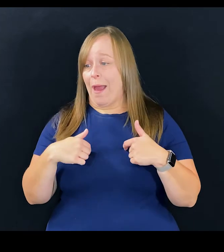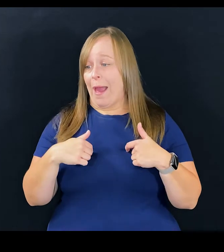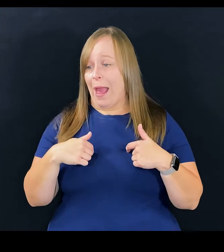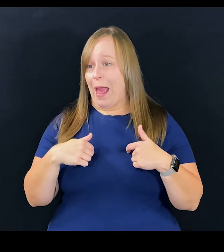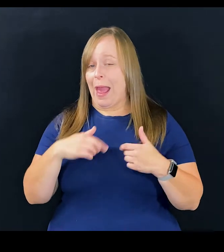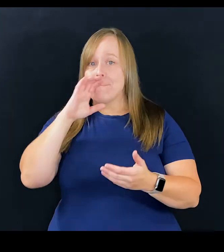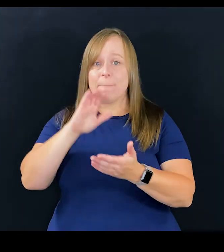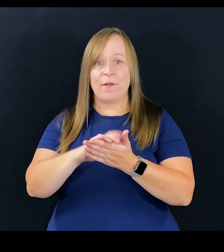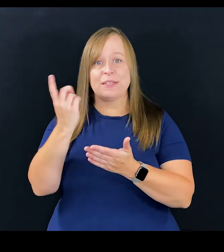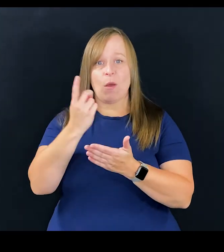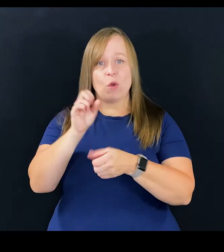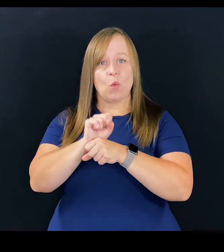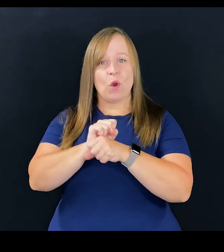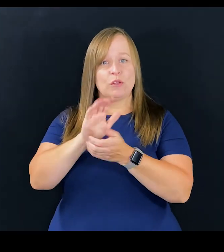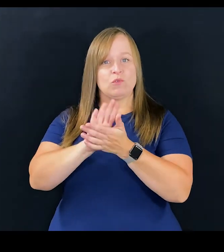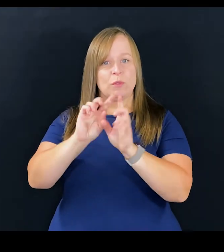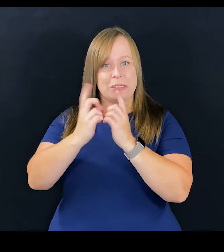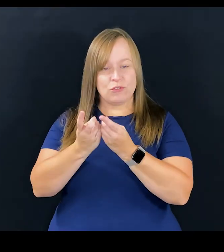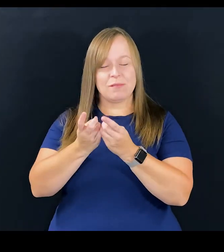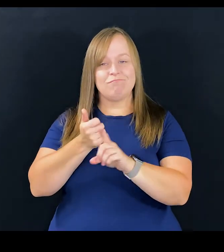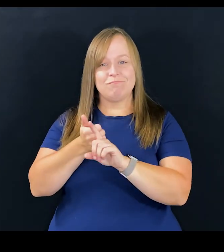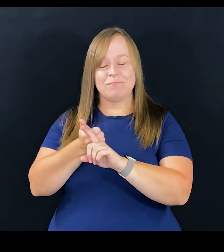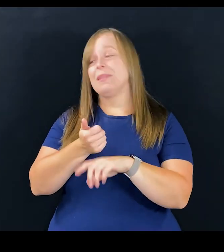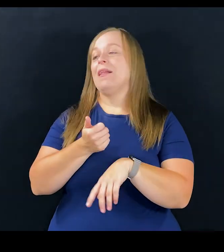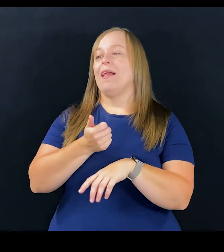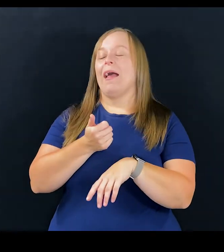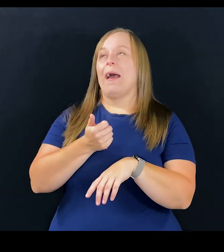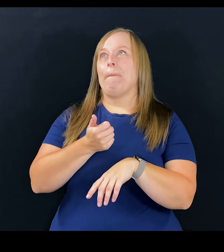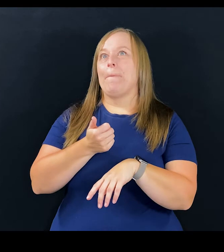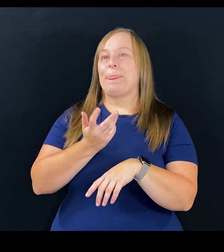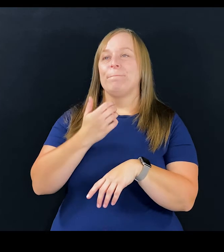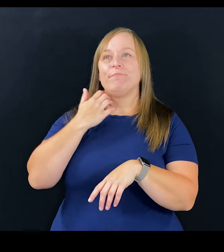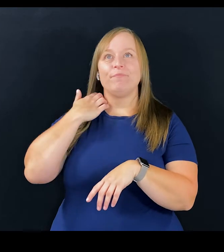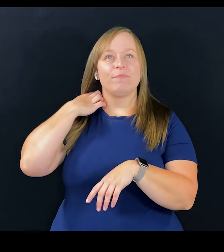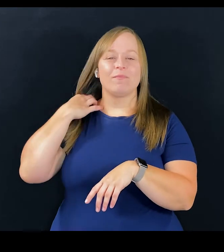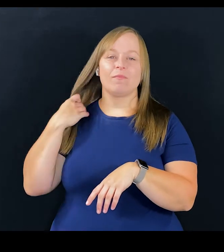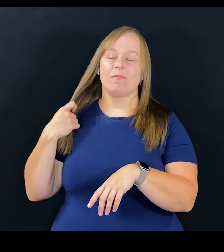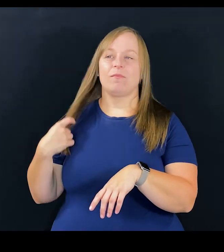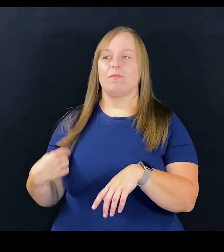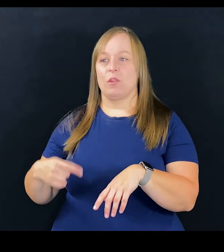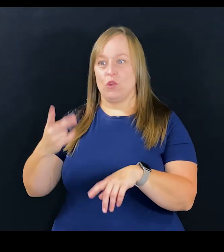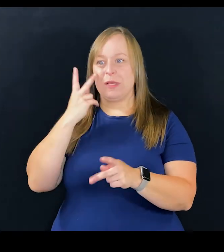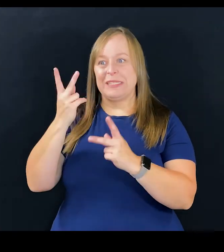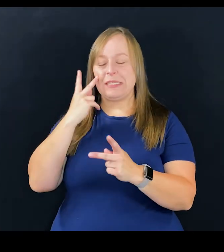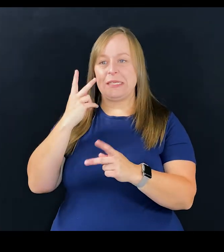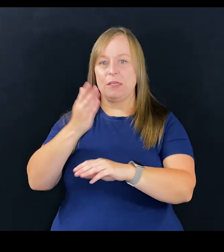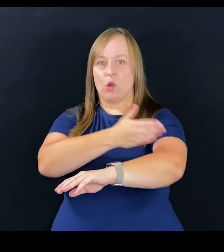I am married to somebody that works in a school district and you see regression